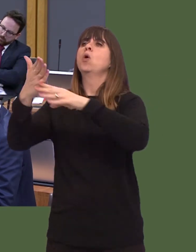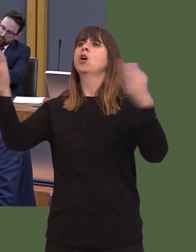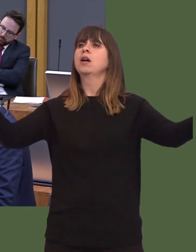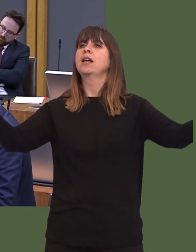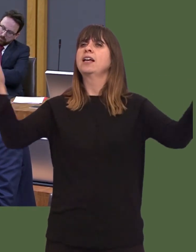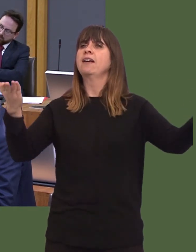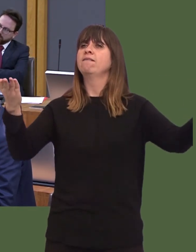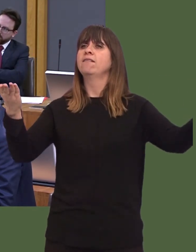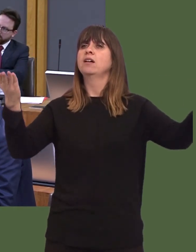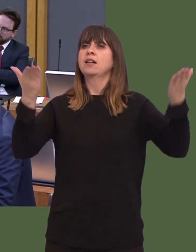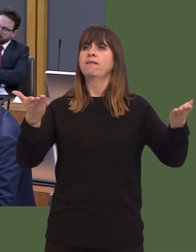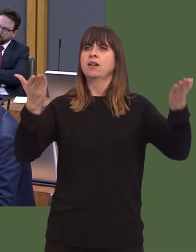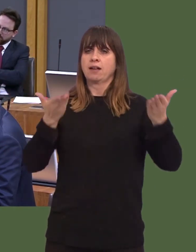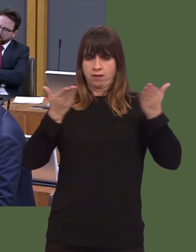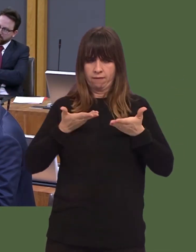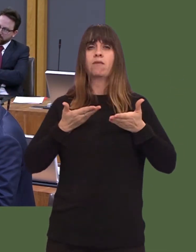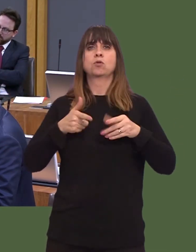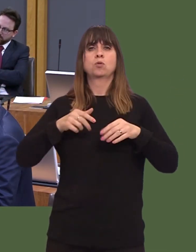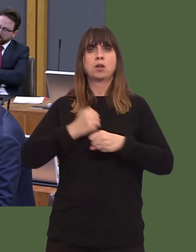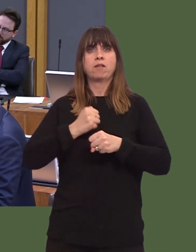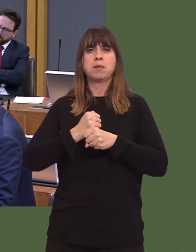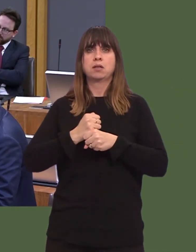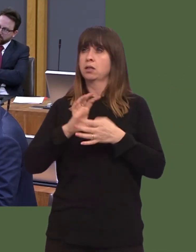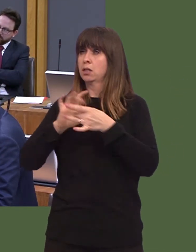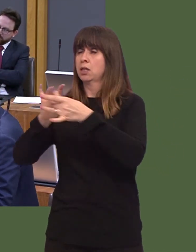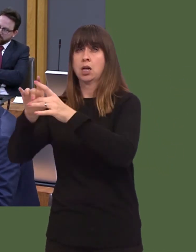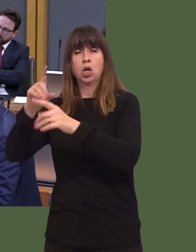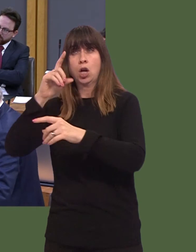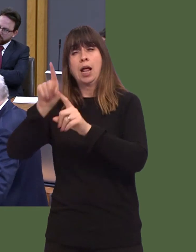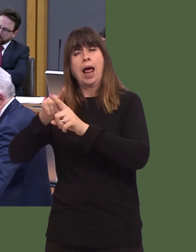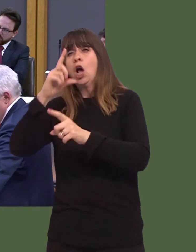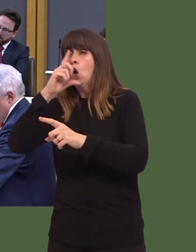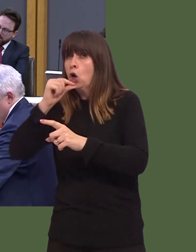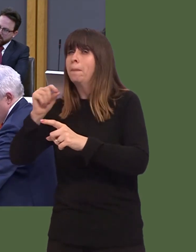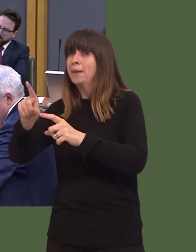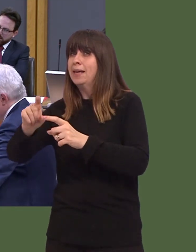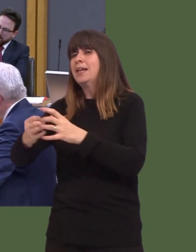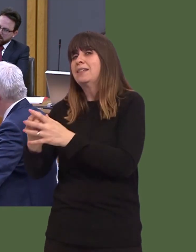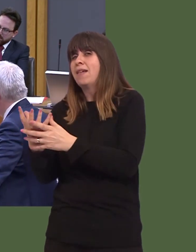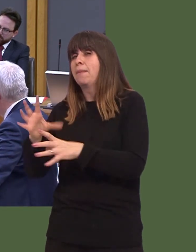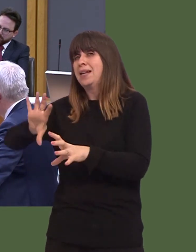use that reach deep into other nations, including developing nations, so that our supply chains,